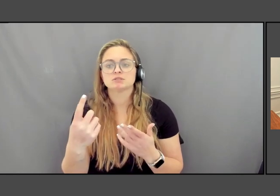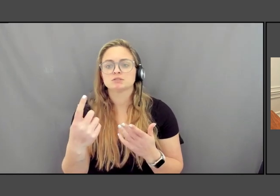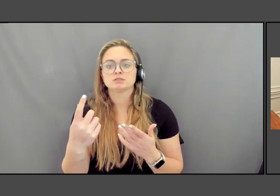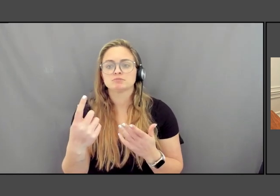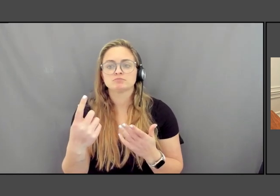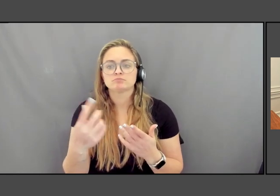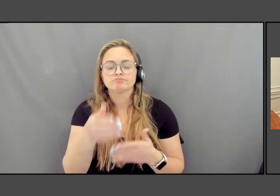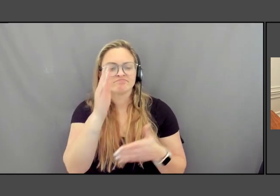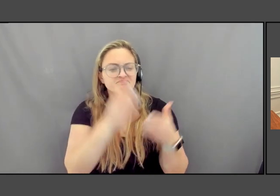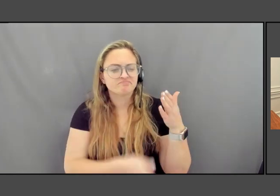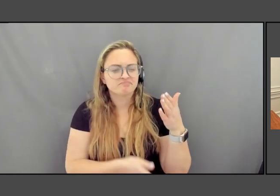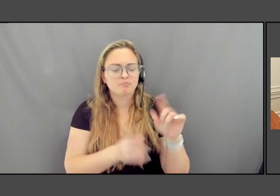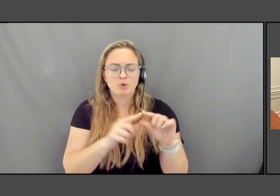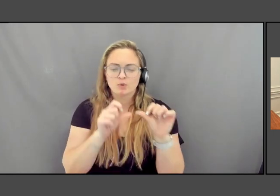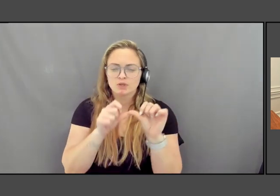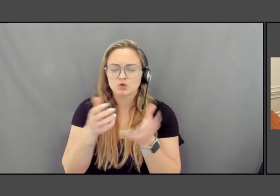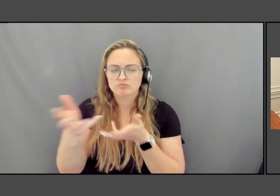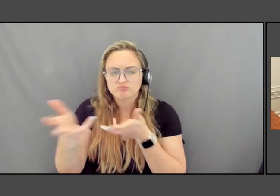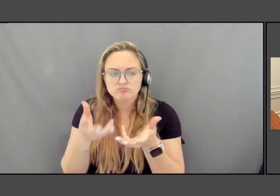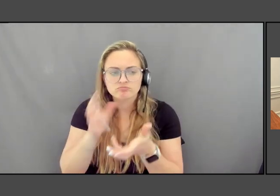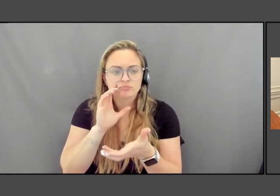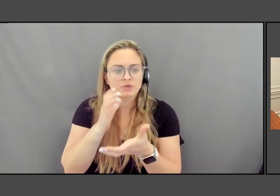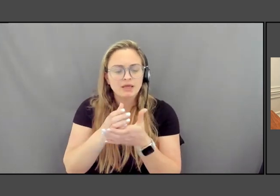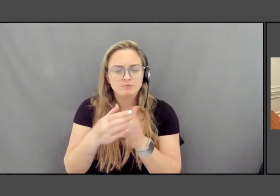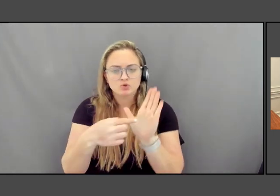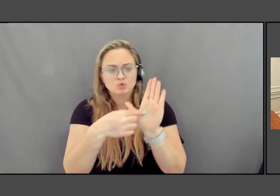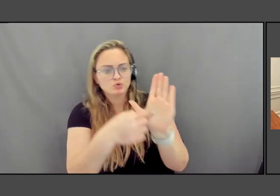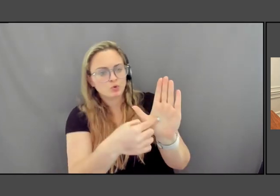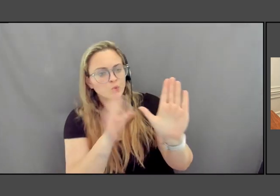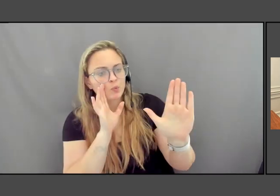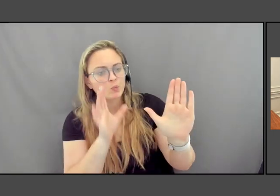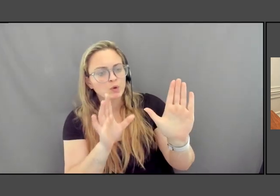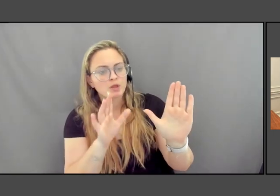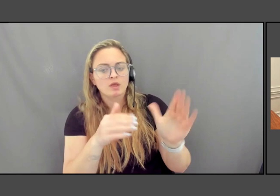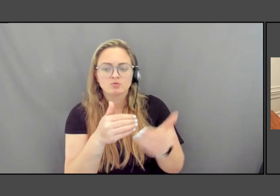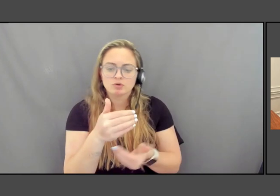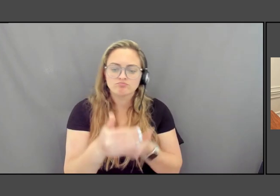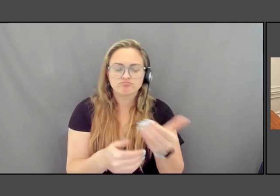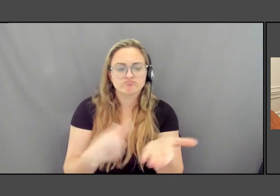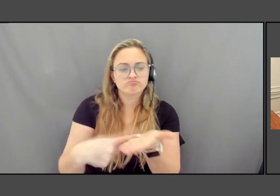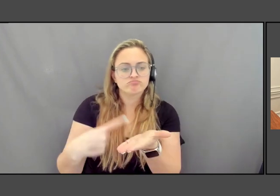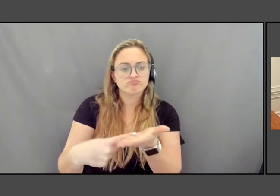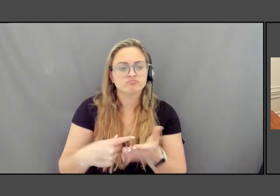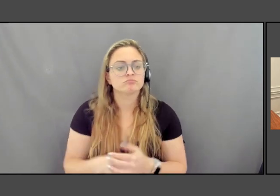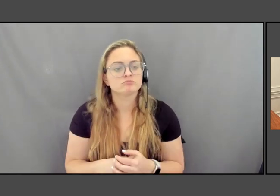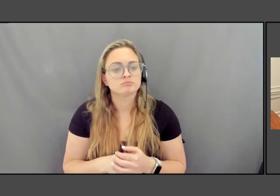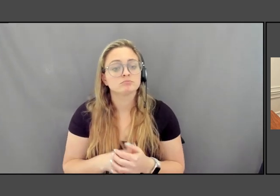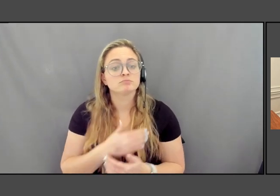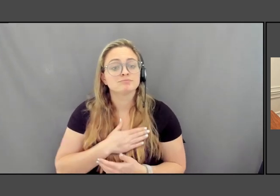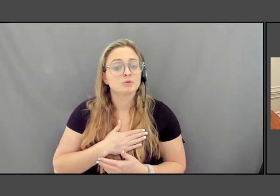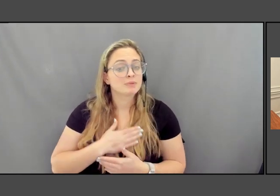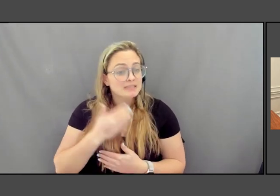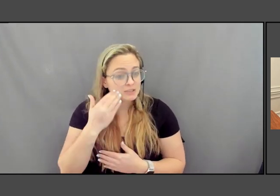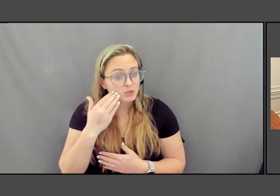with images that Maya is going to show as we move through our conversation. So please know that that is coming as we speak